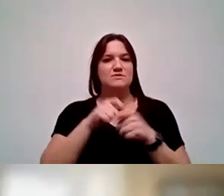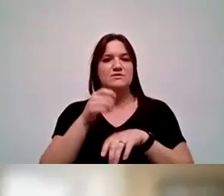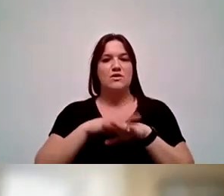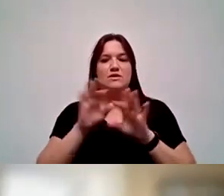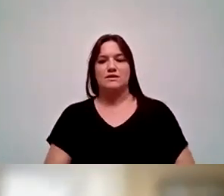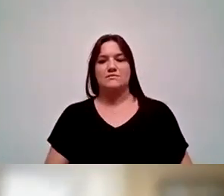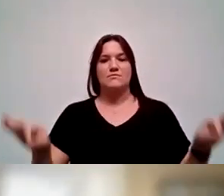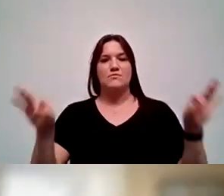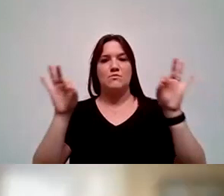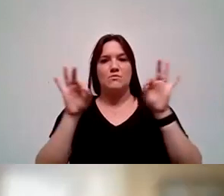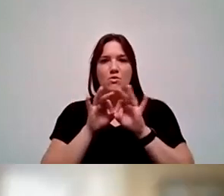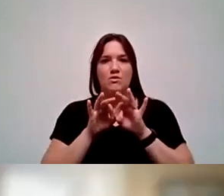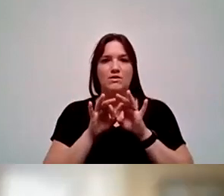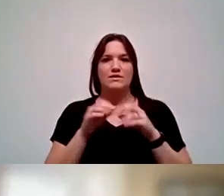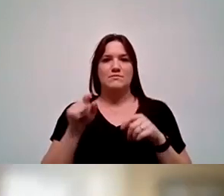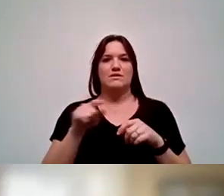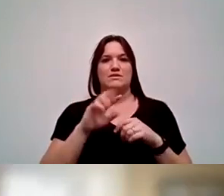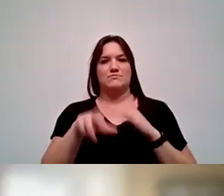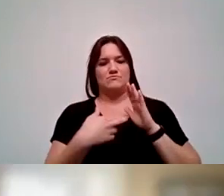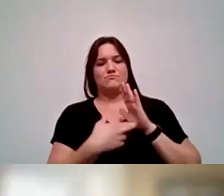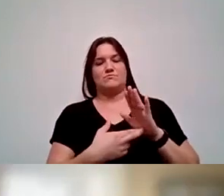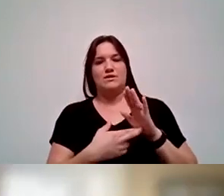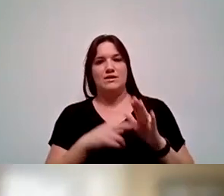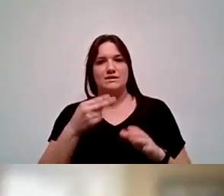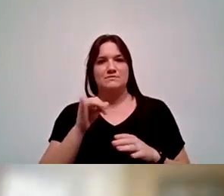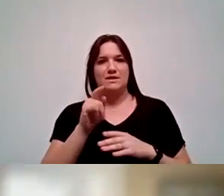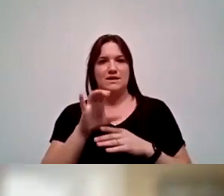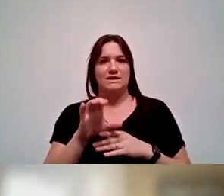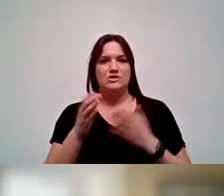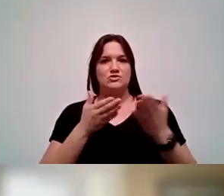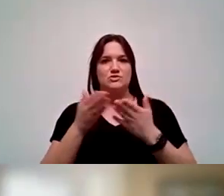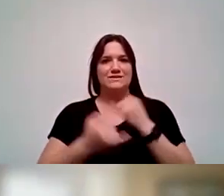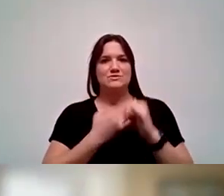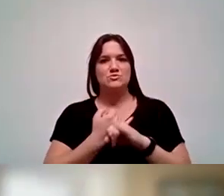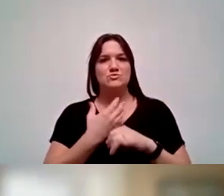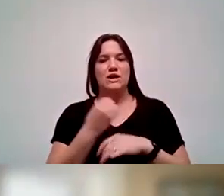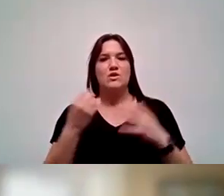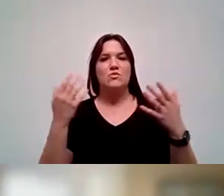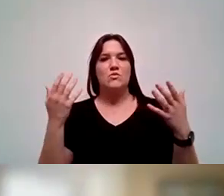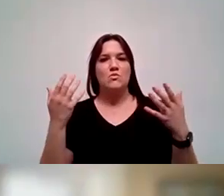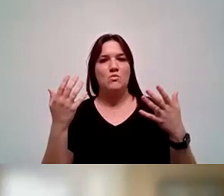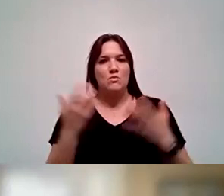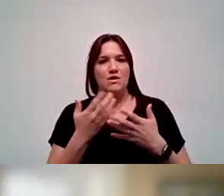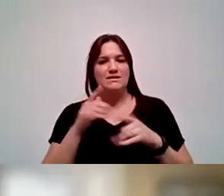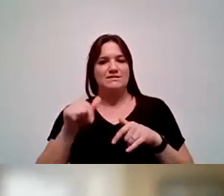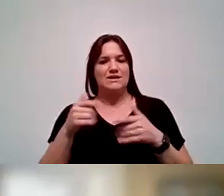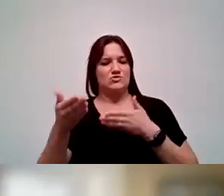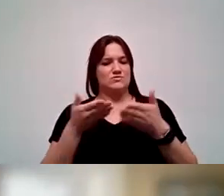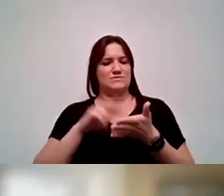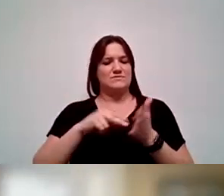of being a federally recognized Hispanic Serving Institution. And what essentially does servingness mean within these contexts?